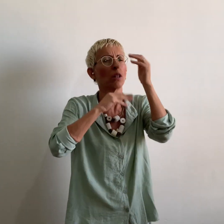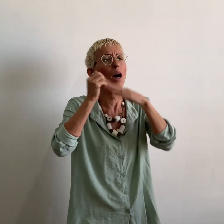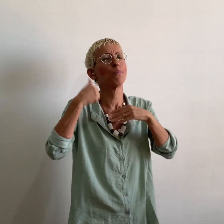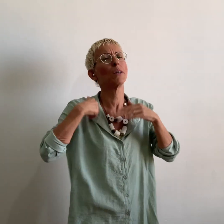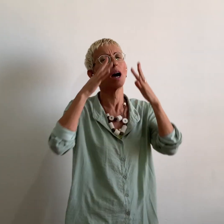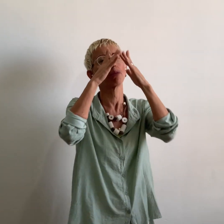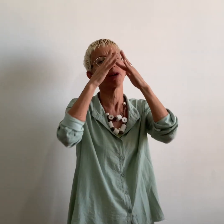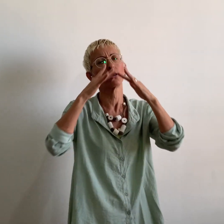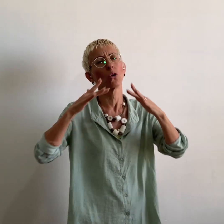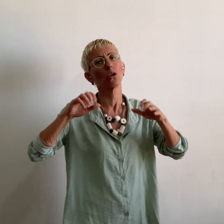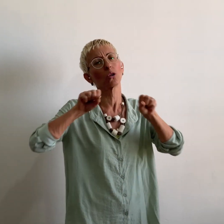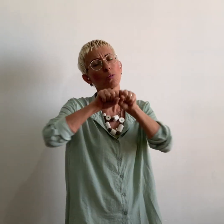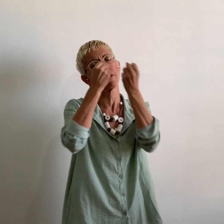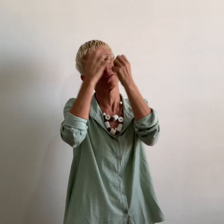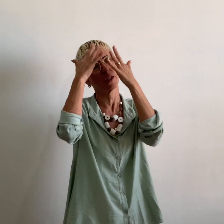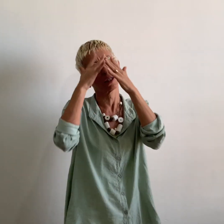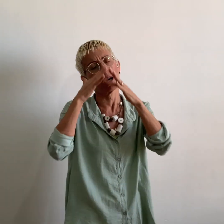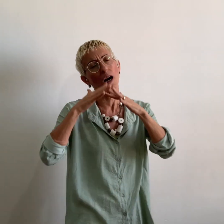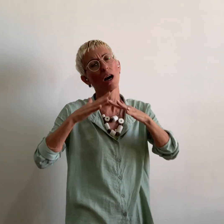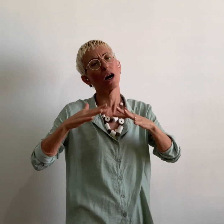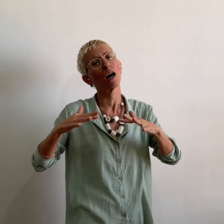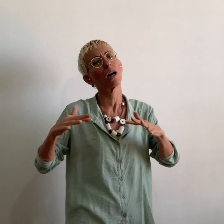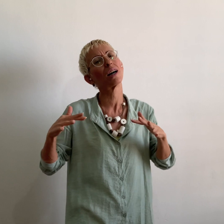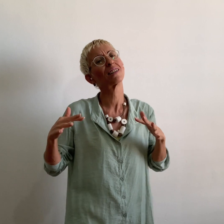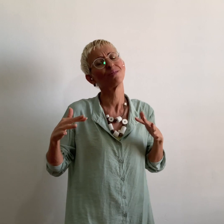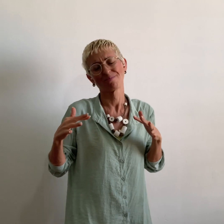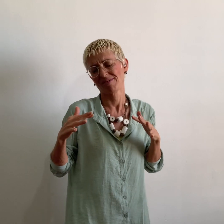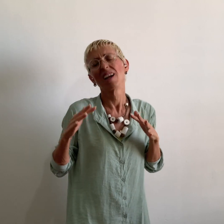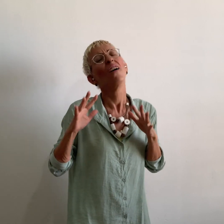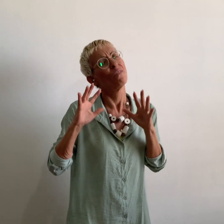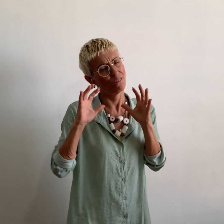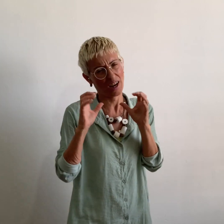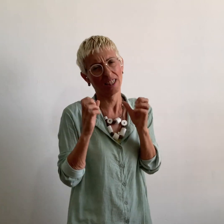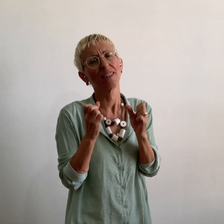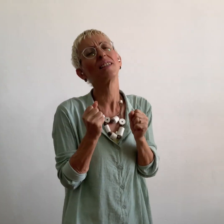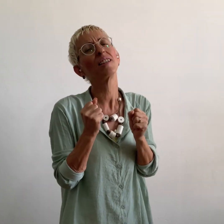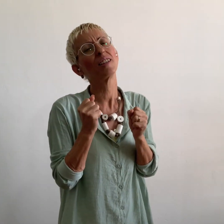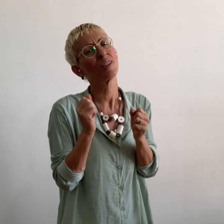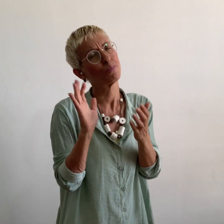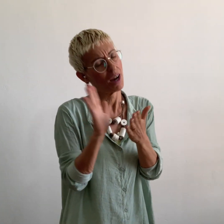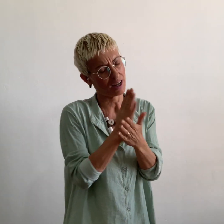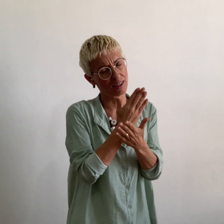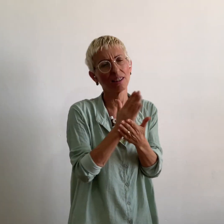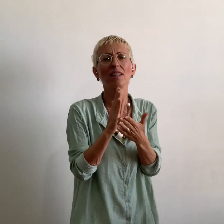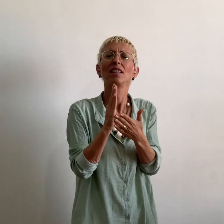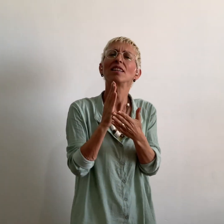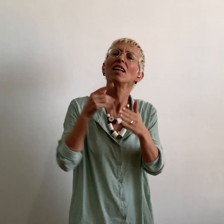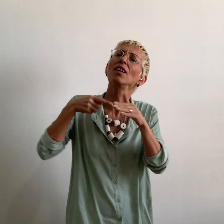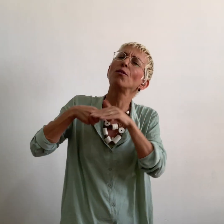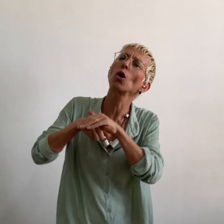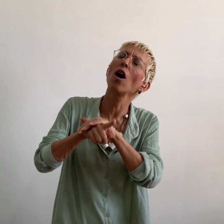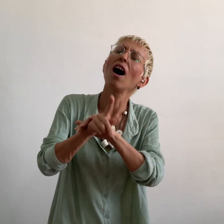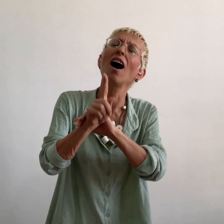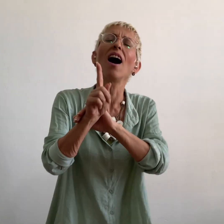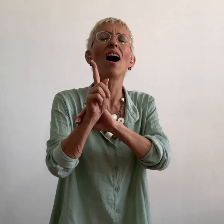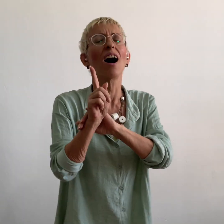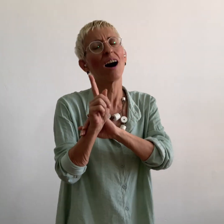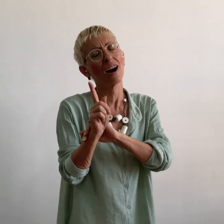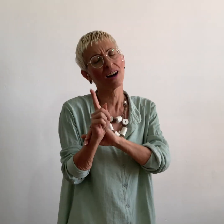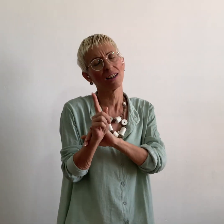You build castles within me and tear them down And if I decide to run away